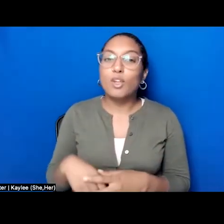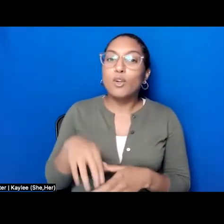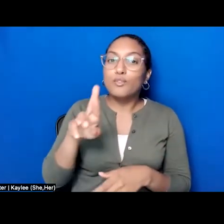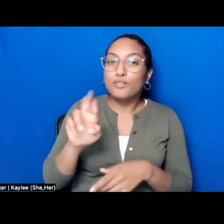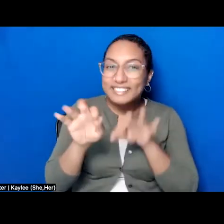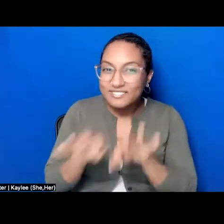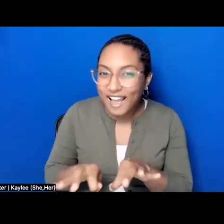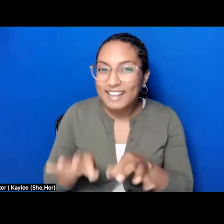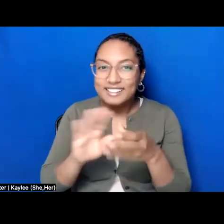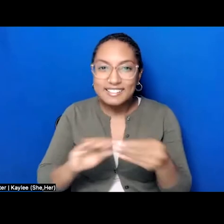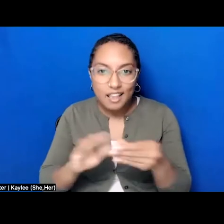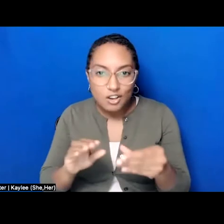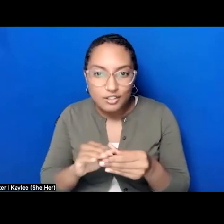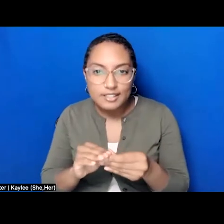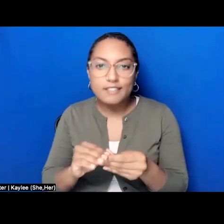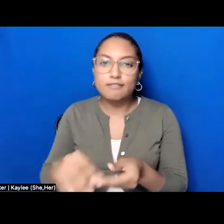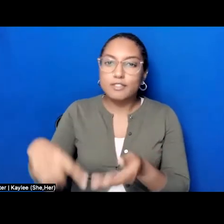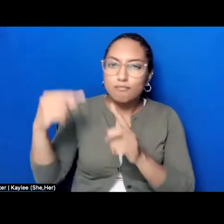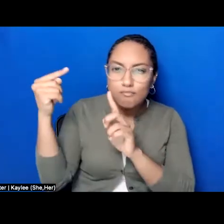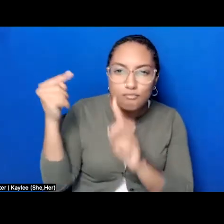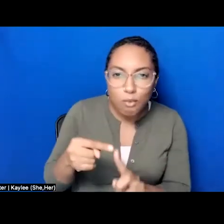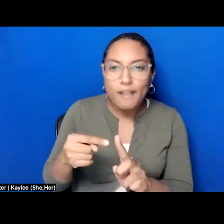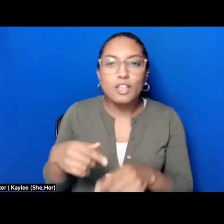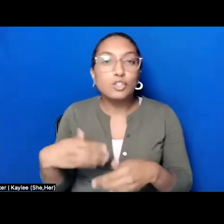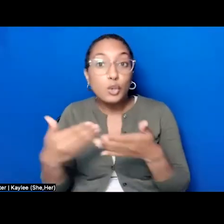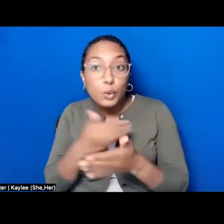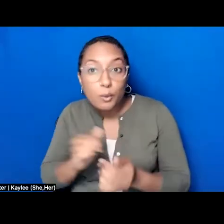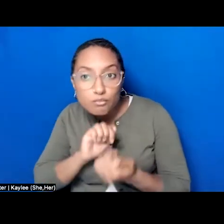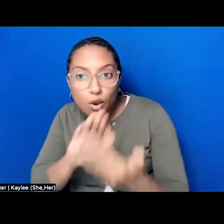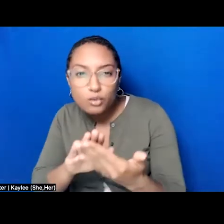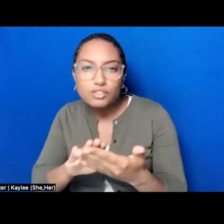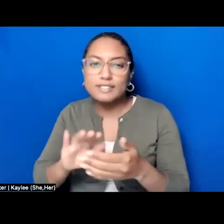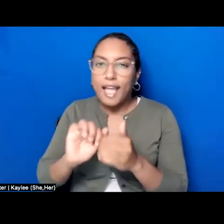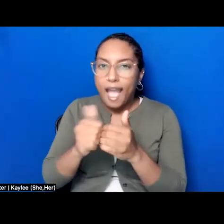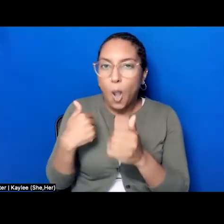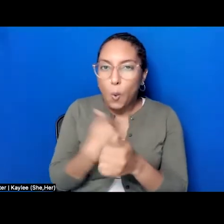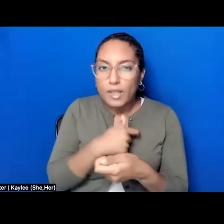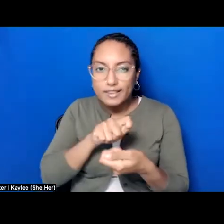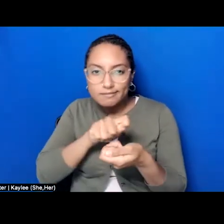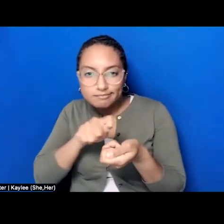cultural sector, presenting fresh ideas about the pressing issues of our time, and in many